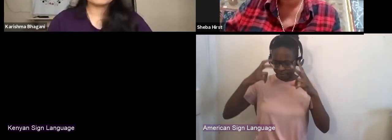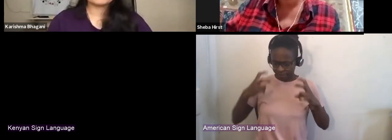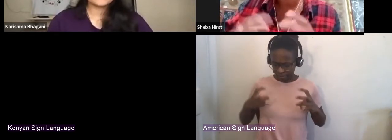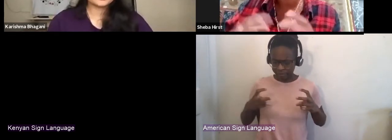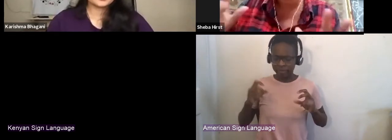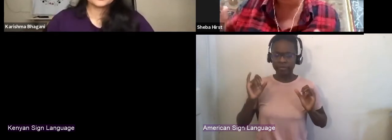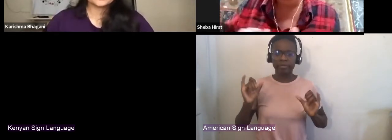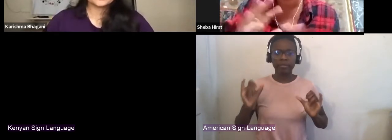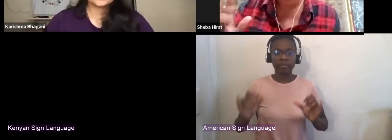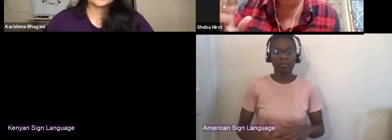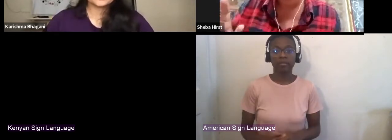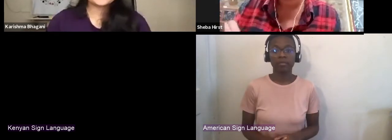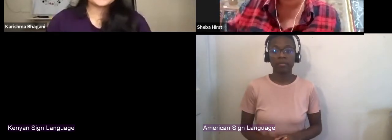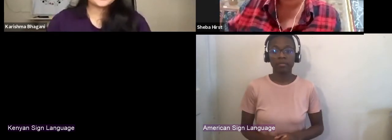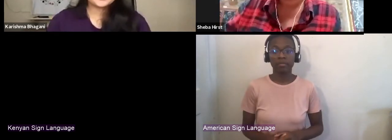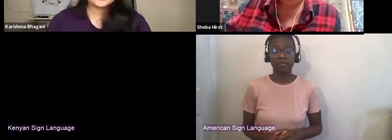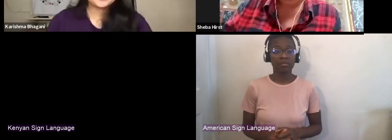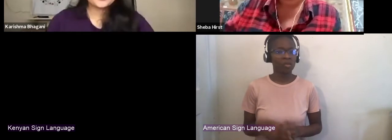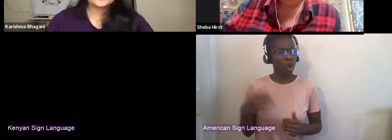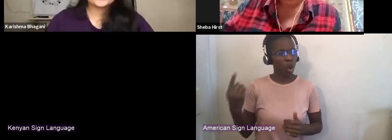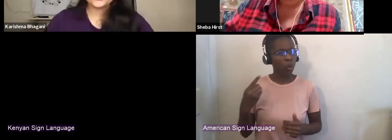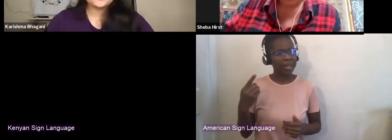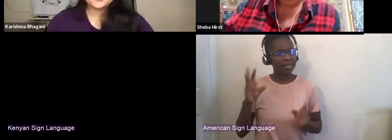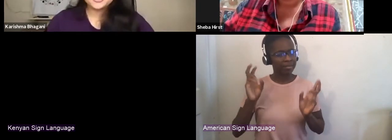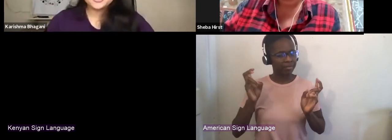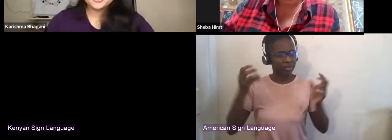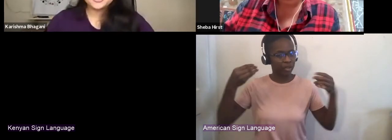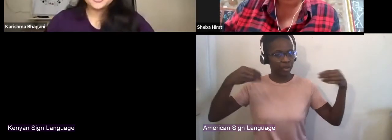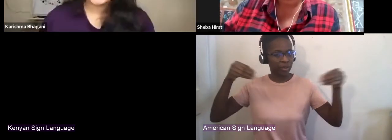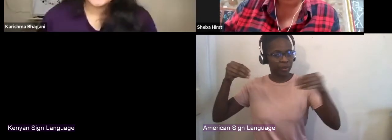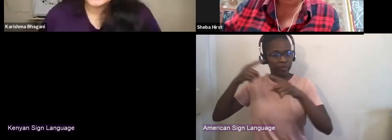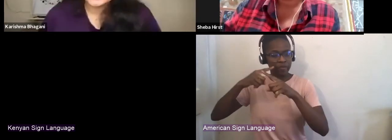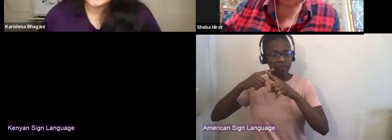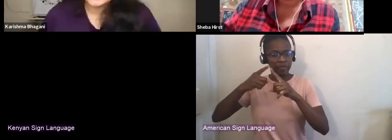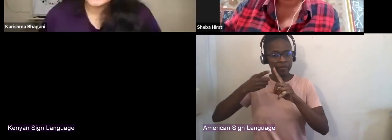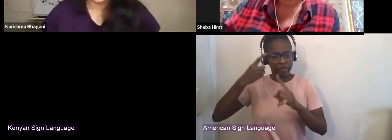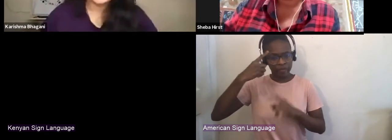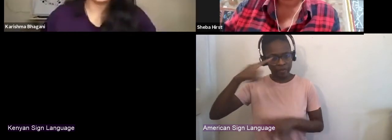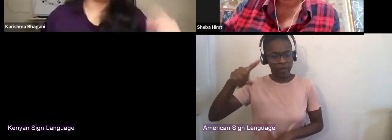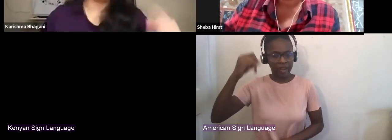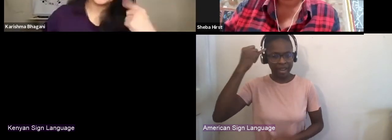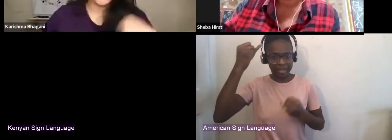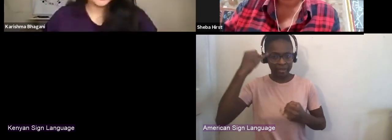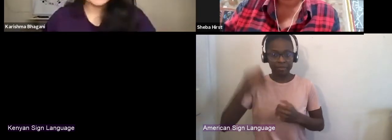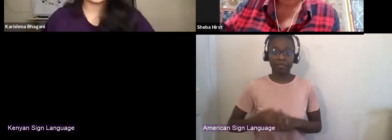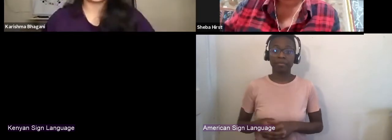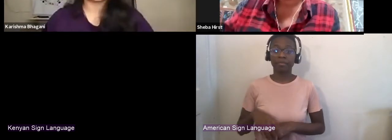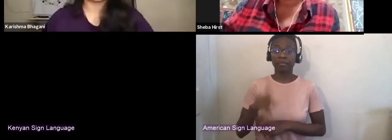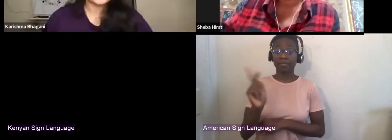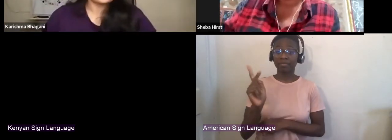No, it's shopping for ideas. So whoever things producing is just administrative. Actually, there's an art